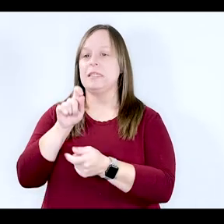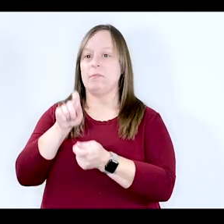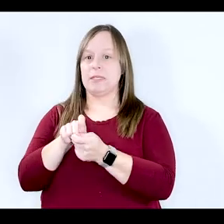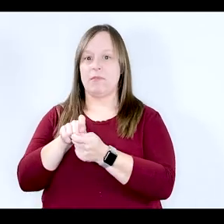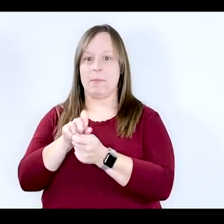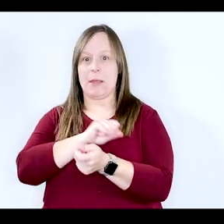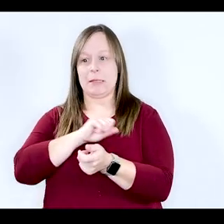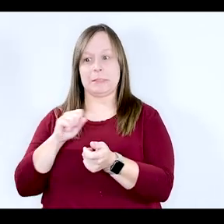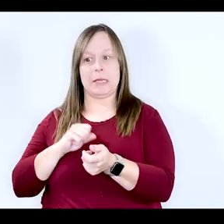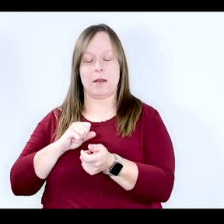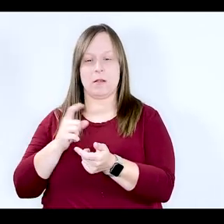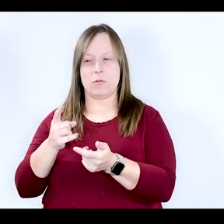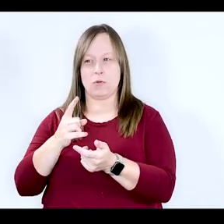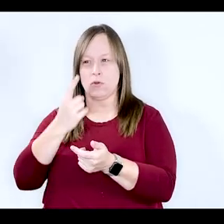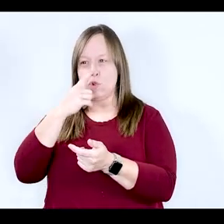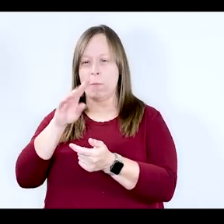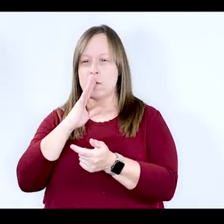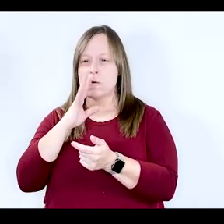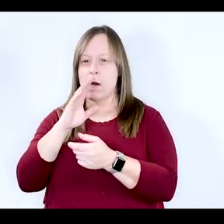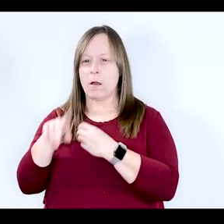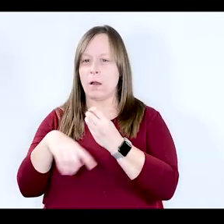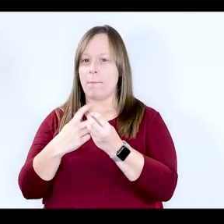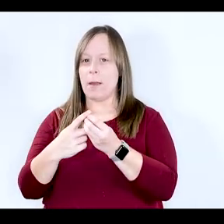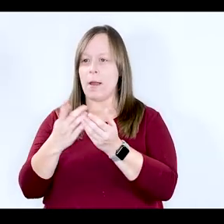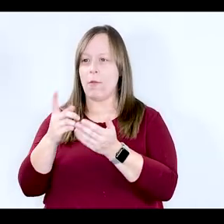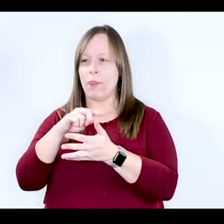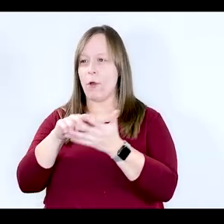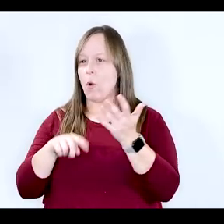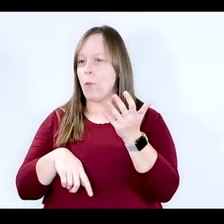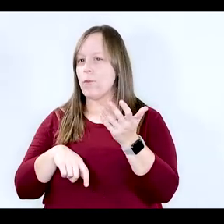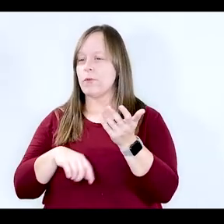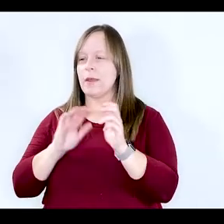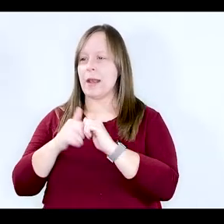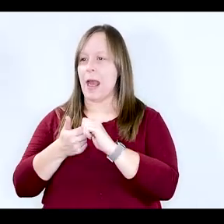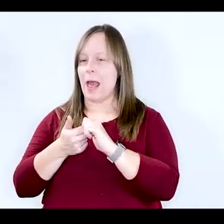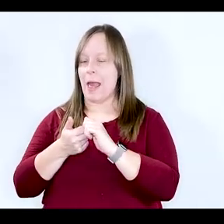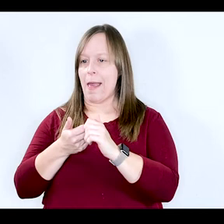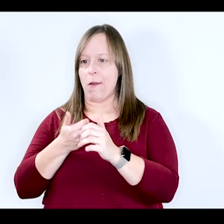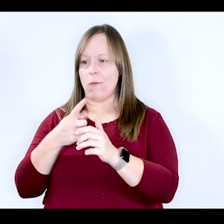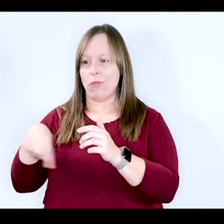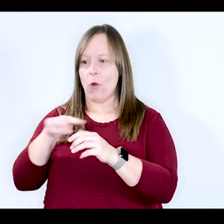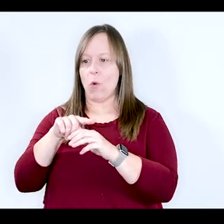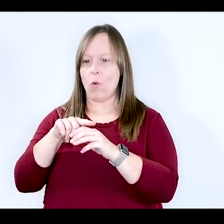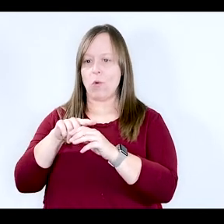by the Senate. Can you talk to us about those and how they will be influencing